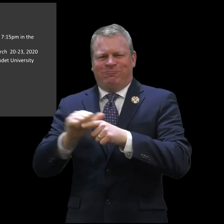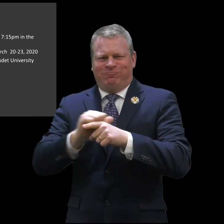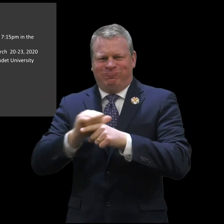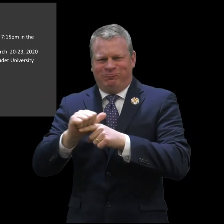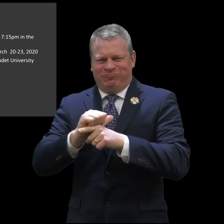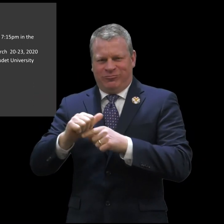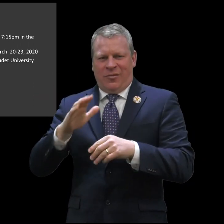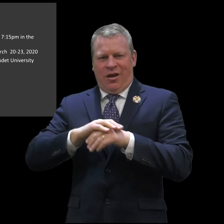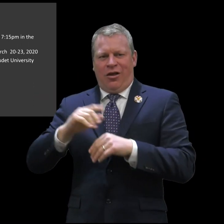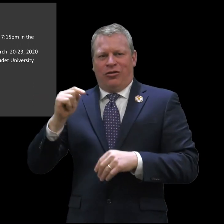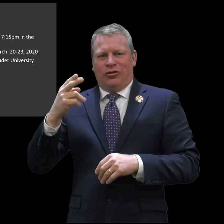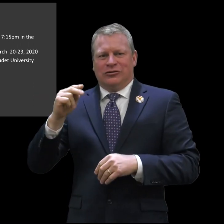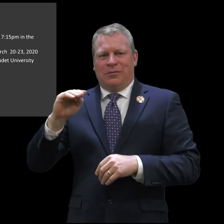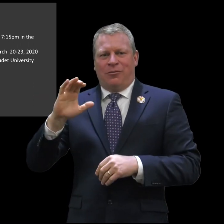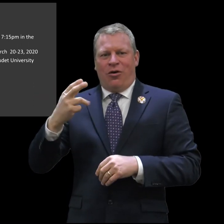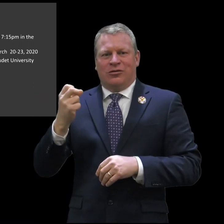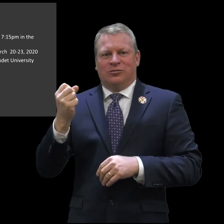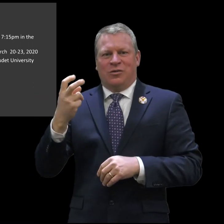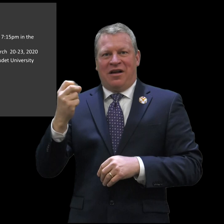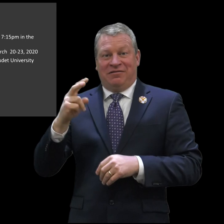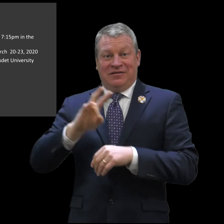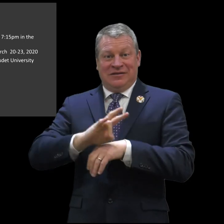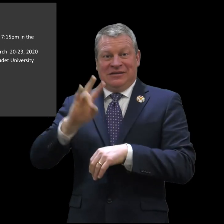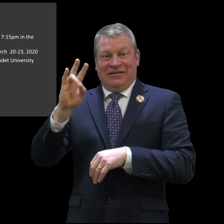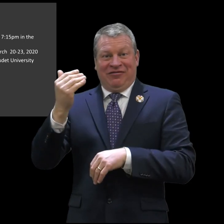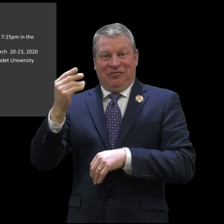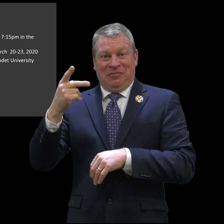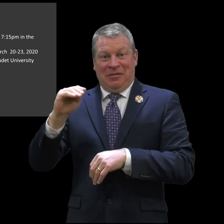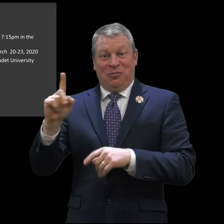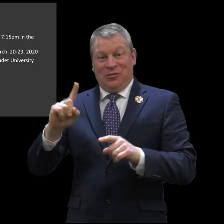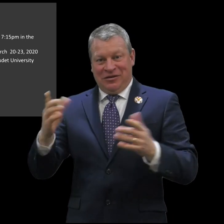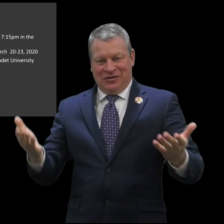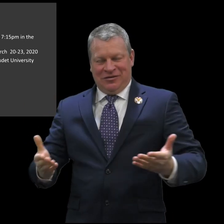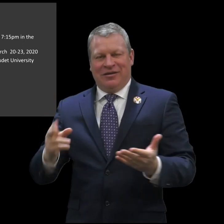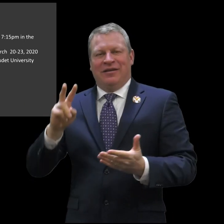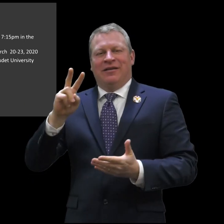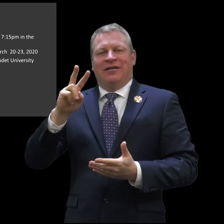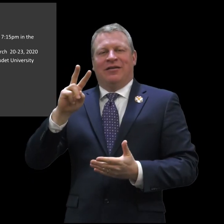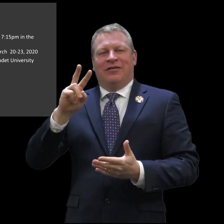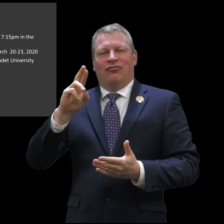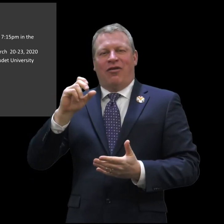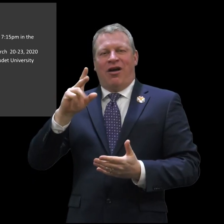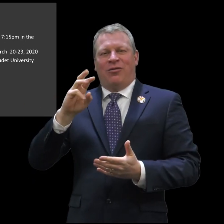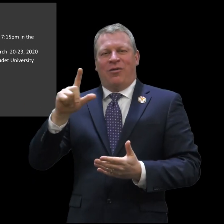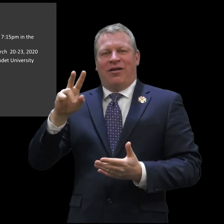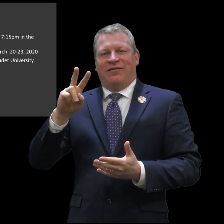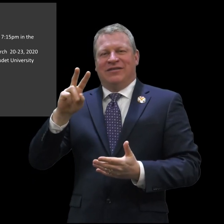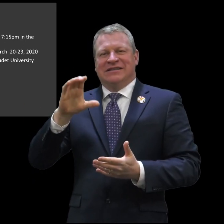practice on Thursday March 12th at 7:15 p.m. here at the Rockwell Visual